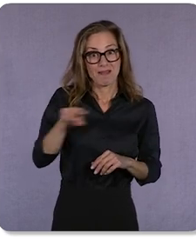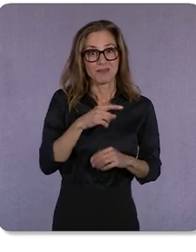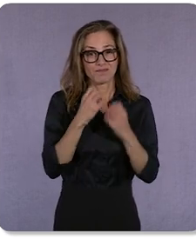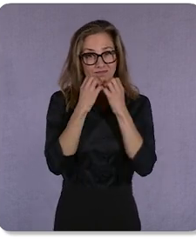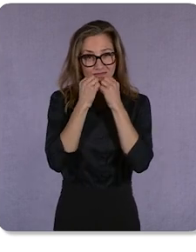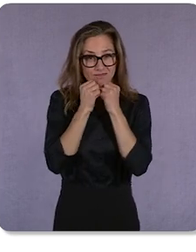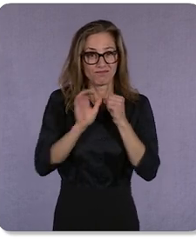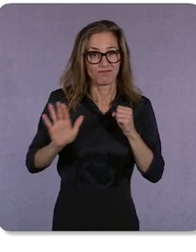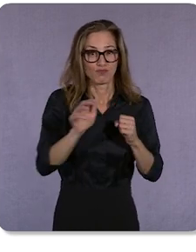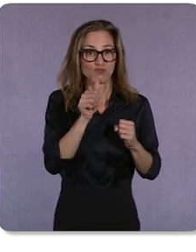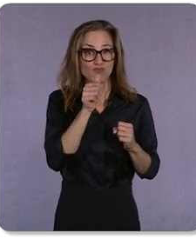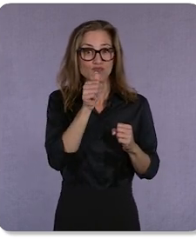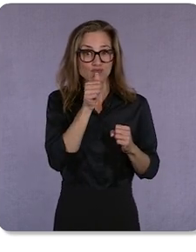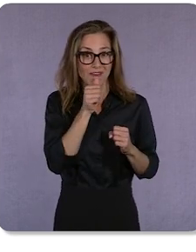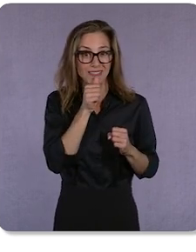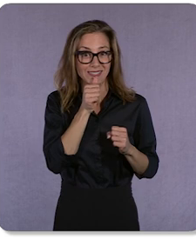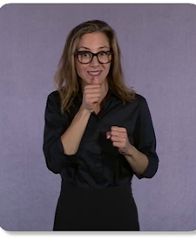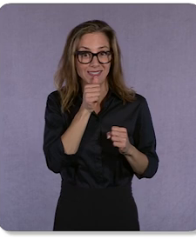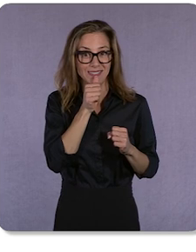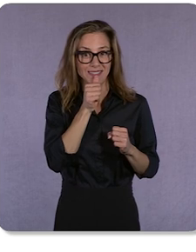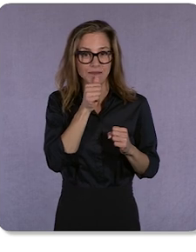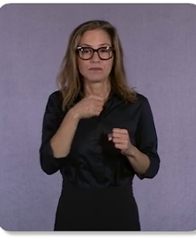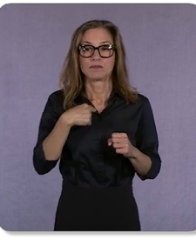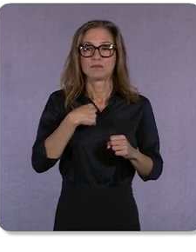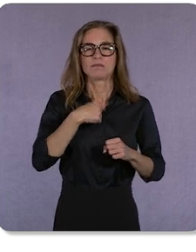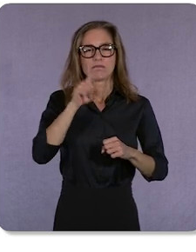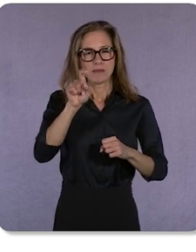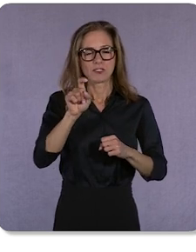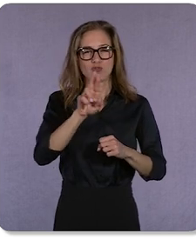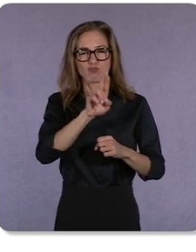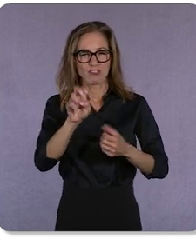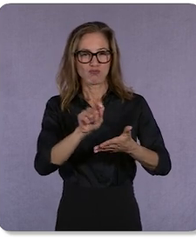we as an industry need to rewrite digital advertising for this next chapter.